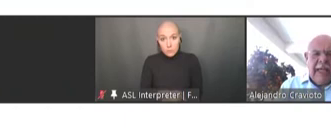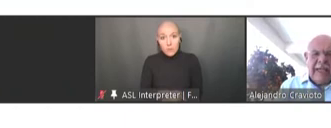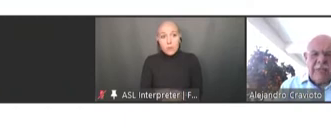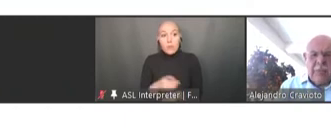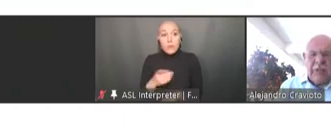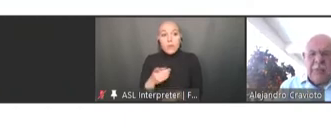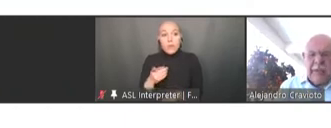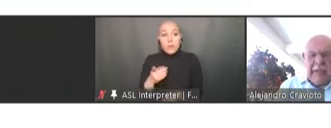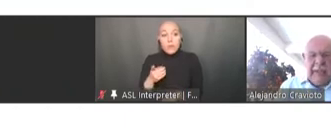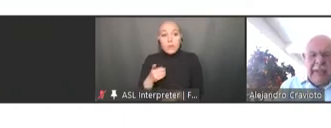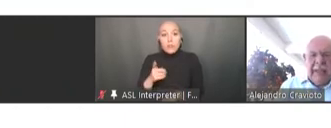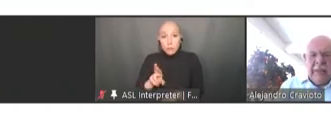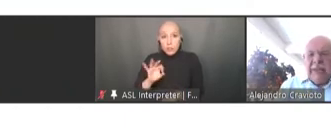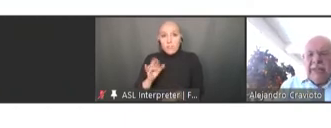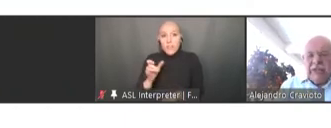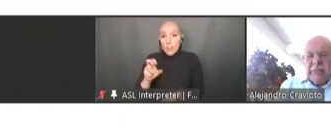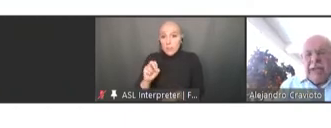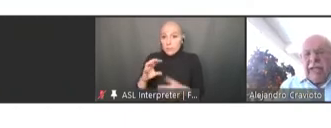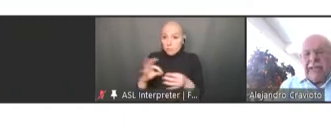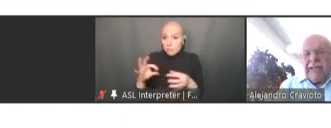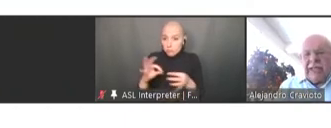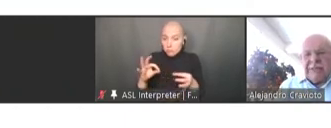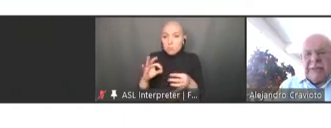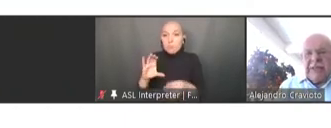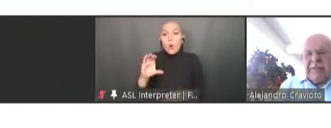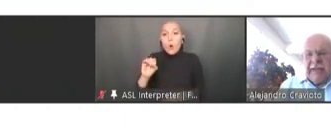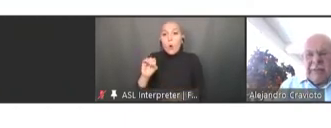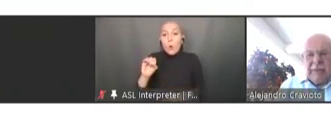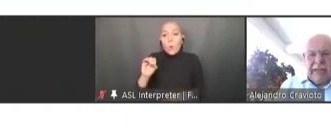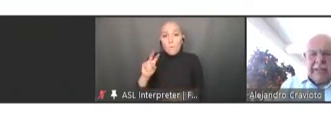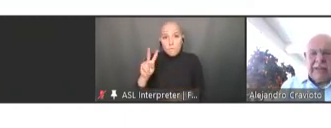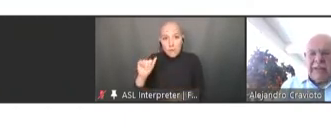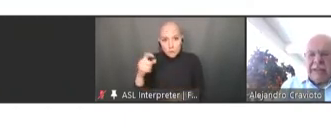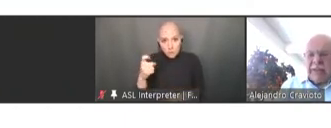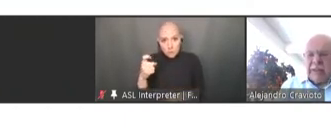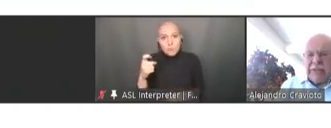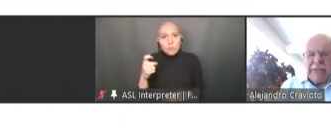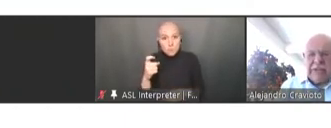has worked well with a supply that has been available and under the conditions